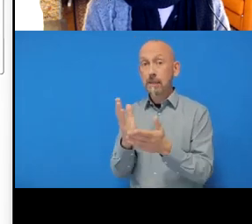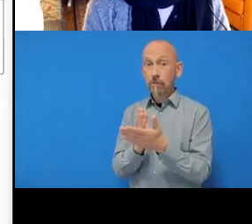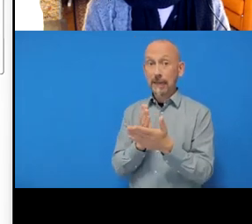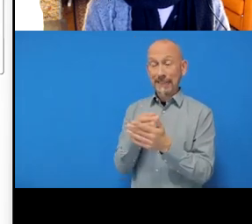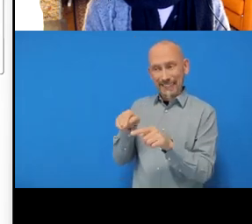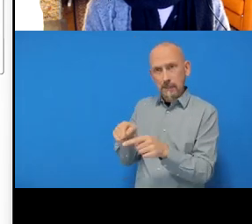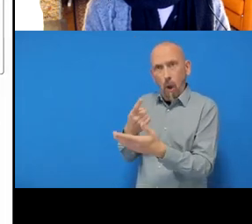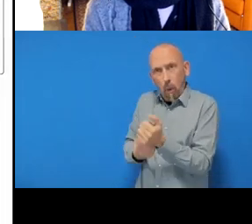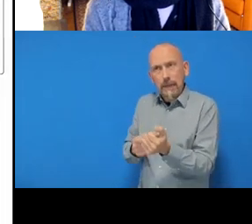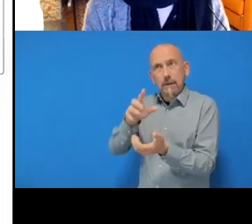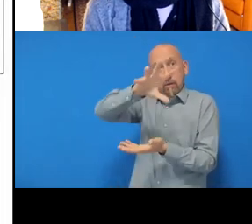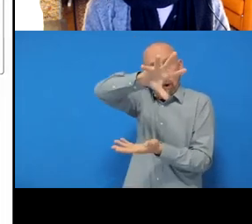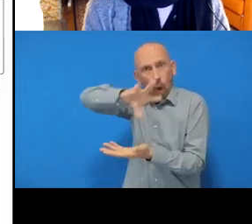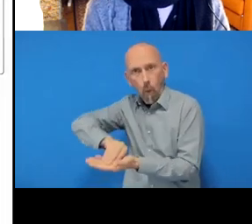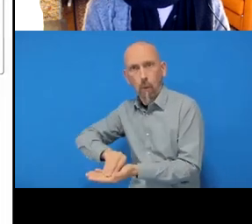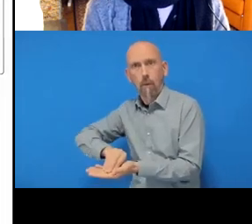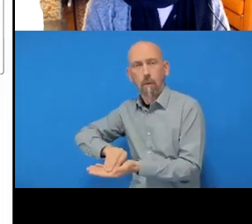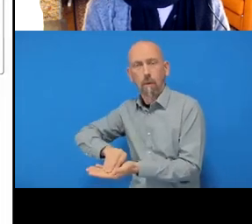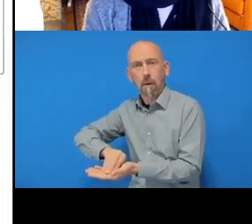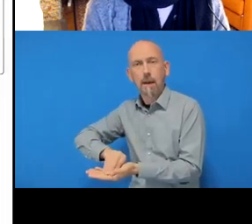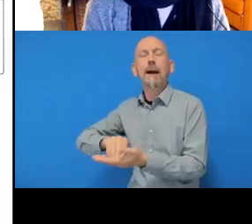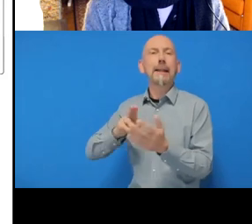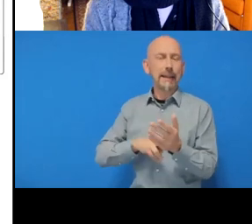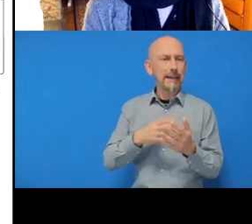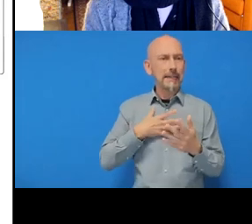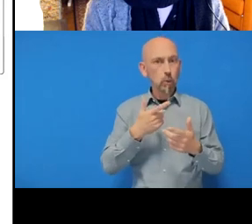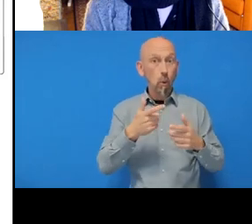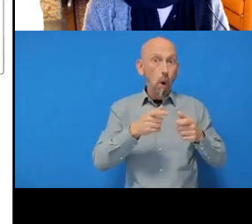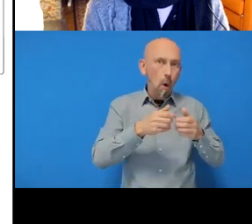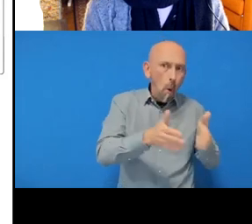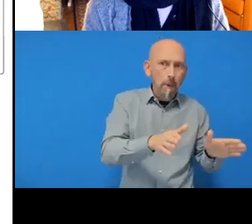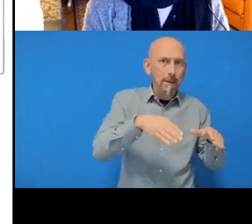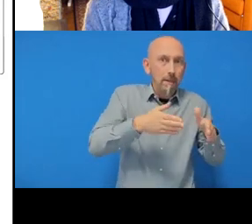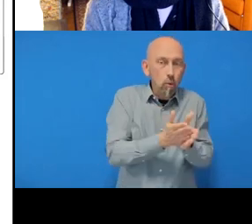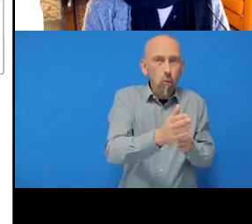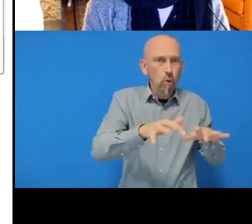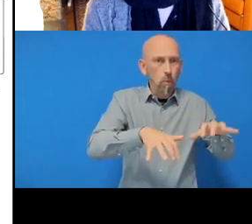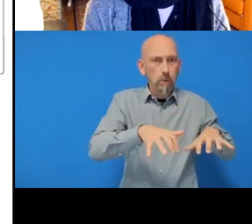then I had to look on my computer for where I'd cloned it to. So for me it was on my Desktop.